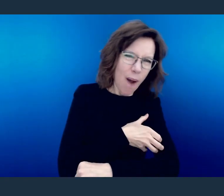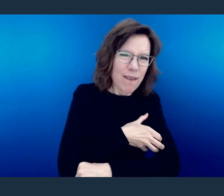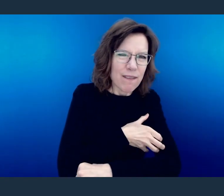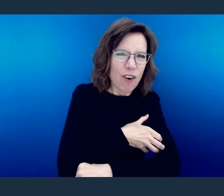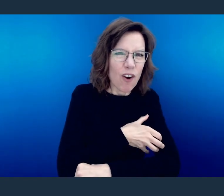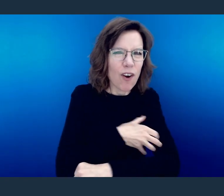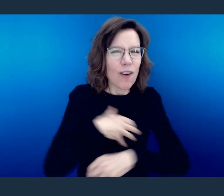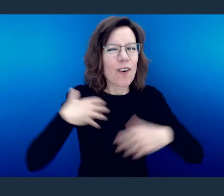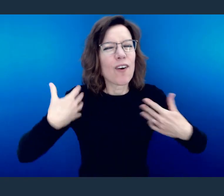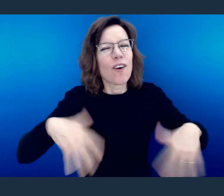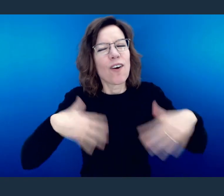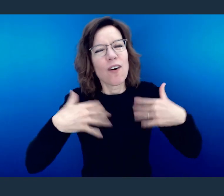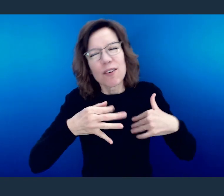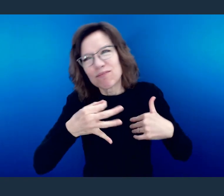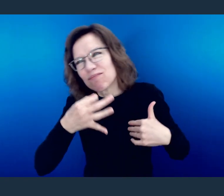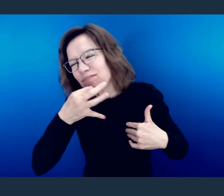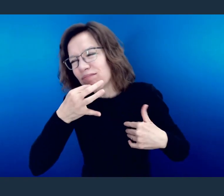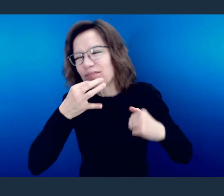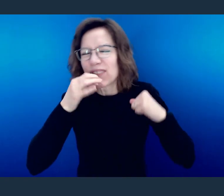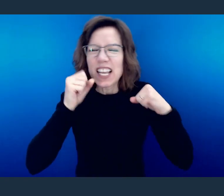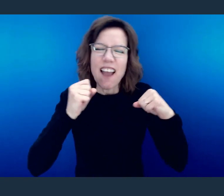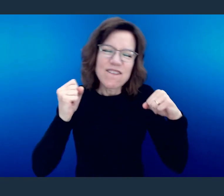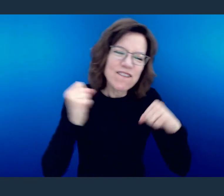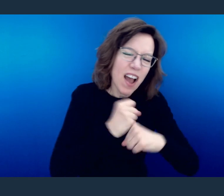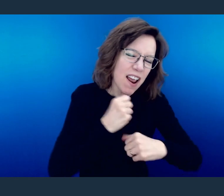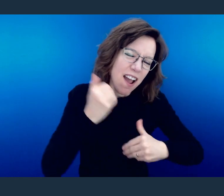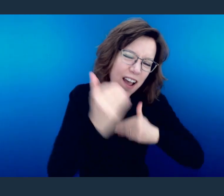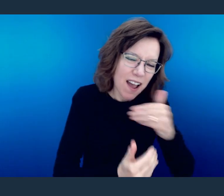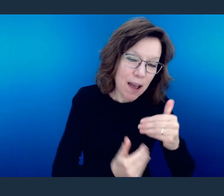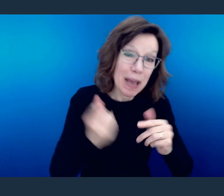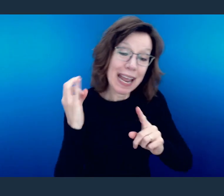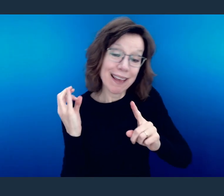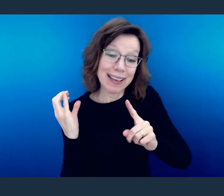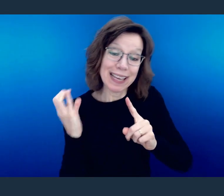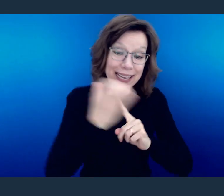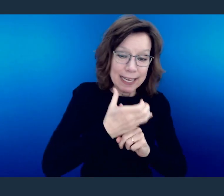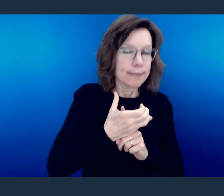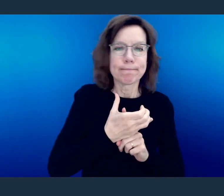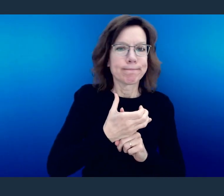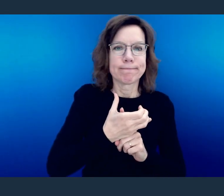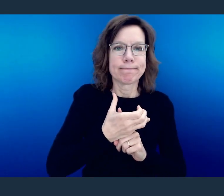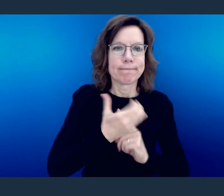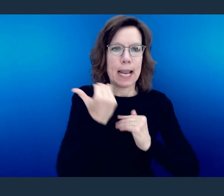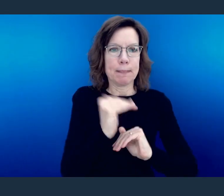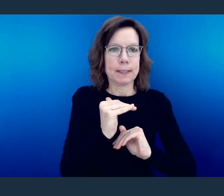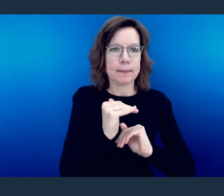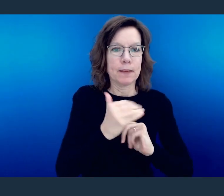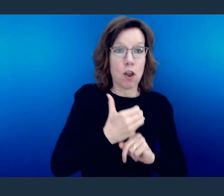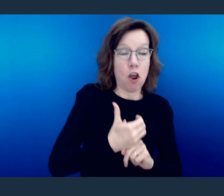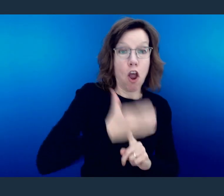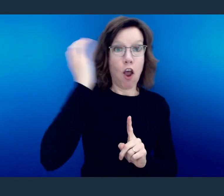much and so many things that they couldn't do while they were in the image of something else.